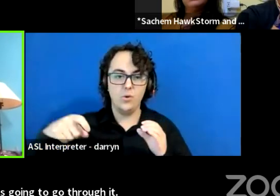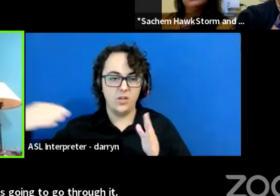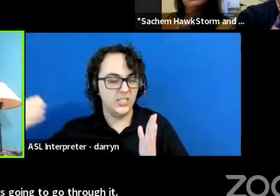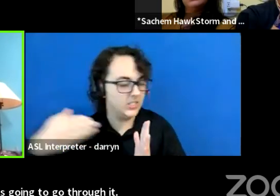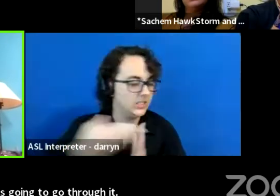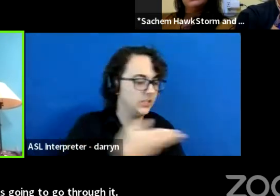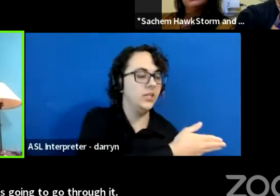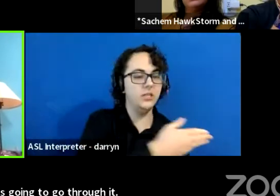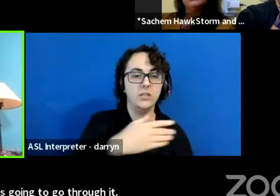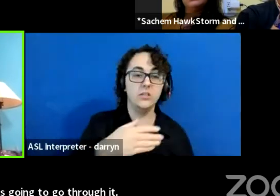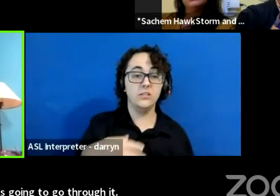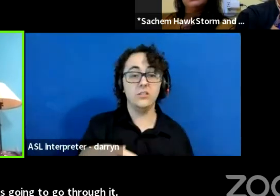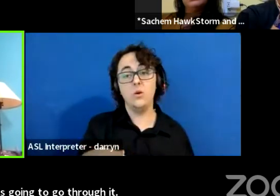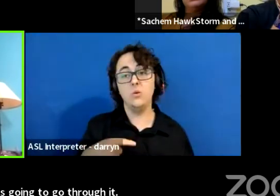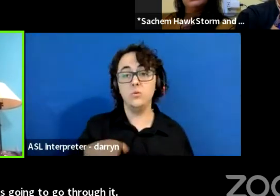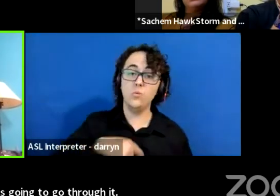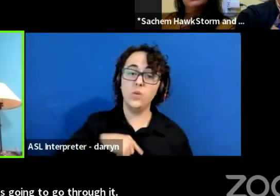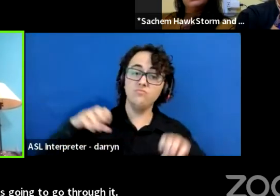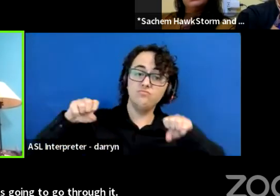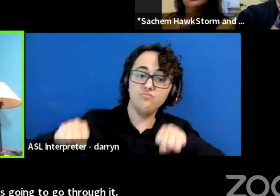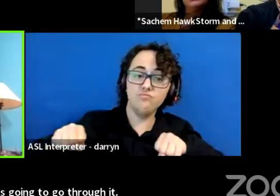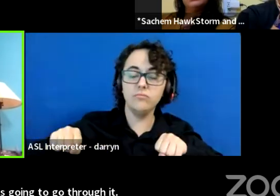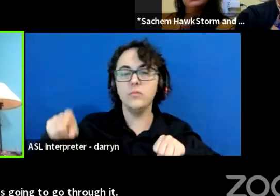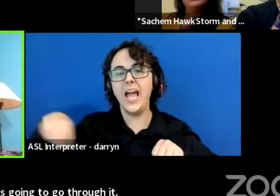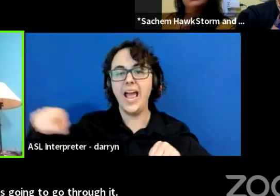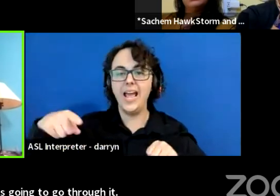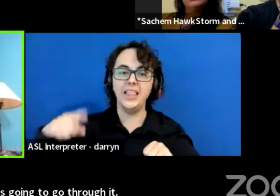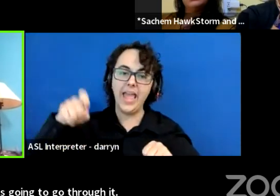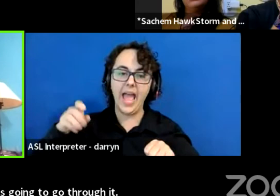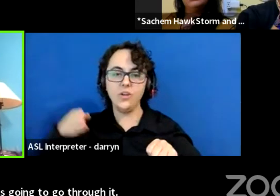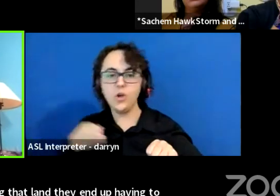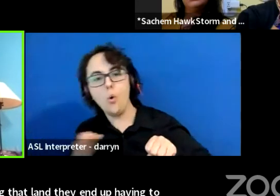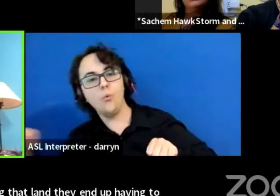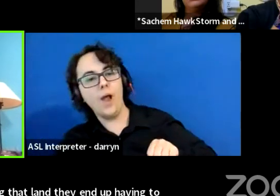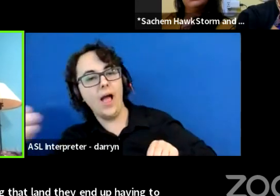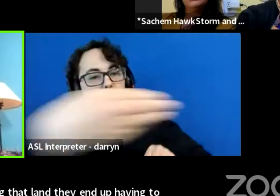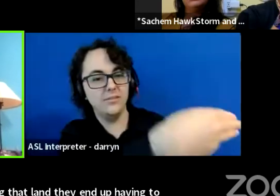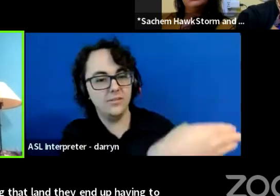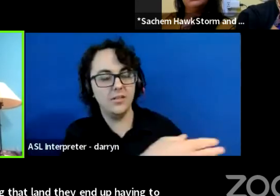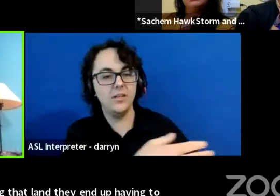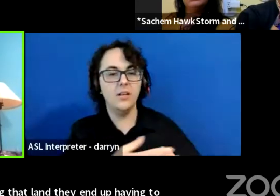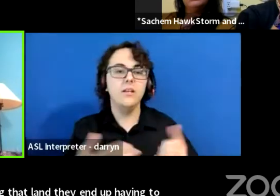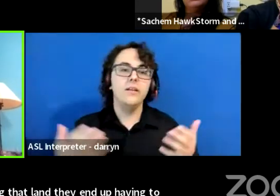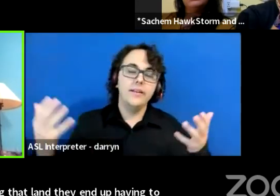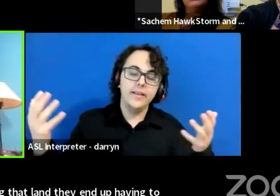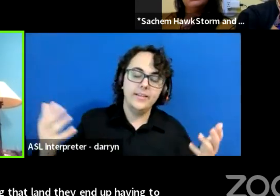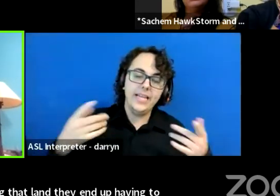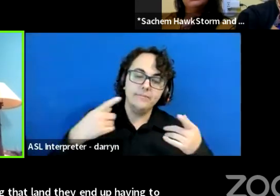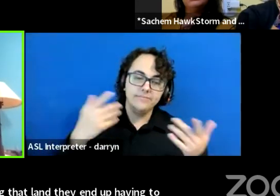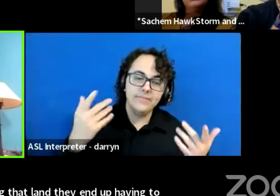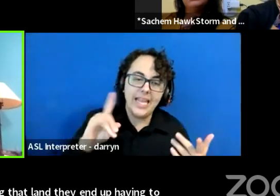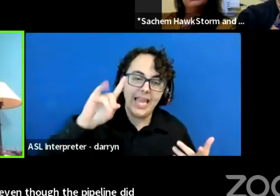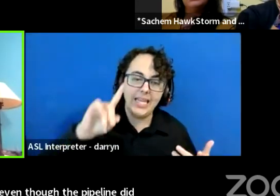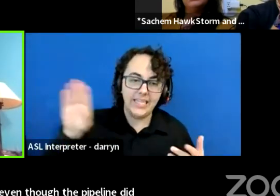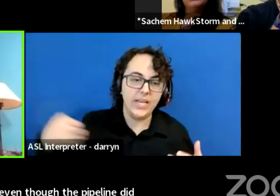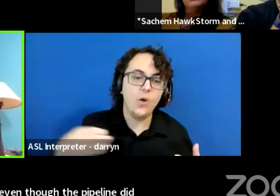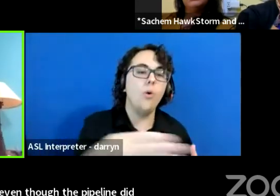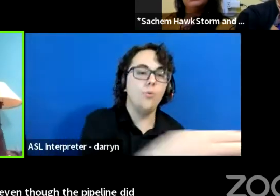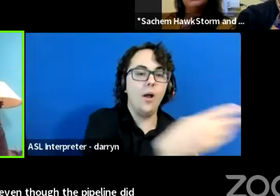So even though the pipeline did eventually go through, we delayed it by three years, which is part of what the... That report was about actually,